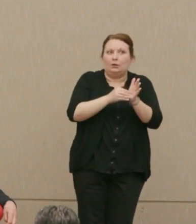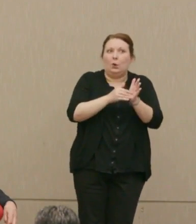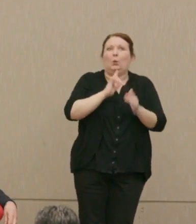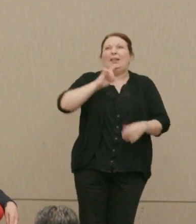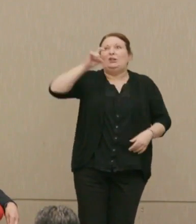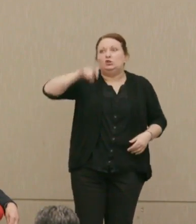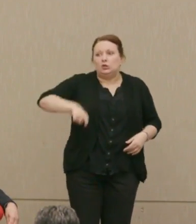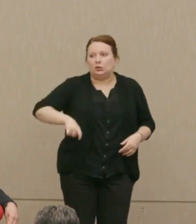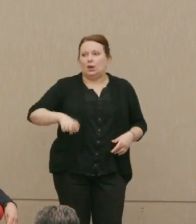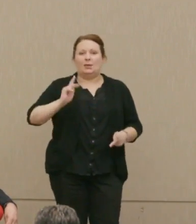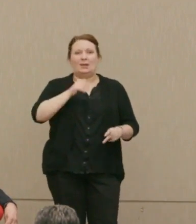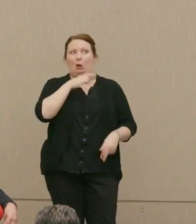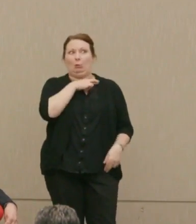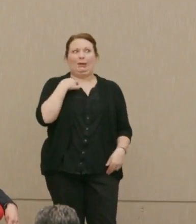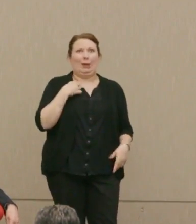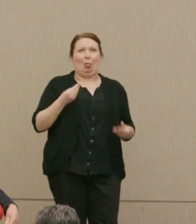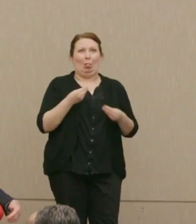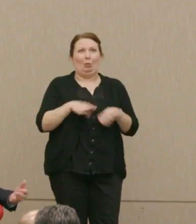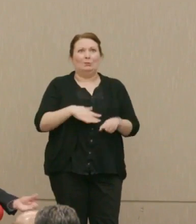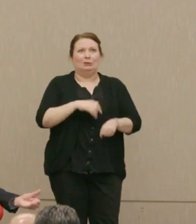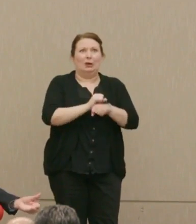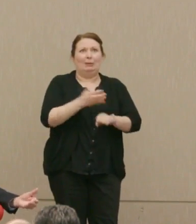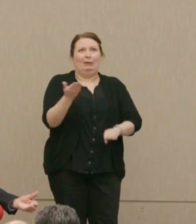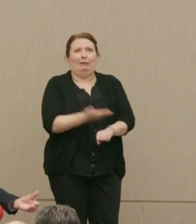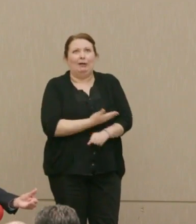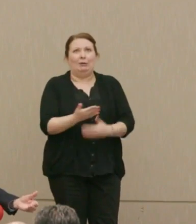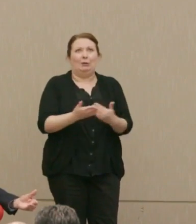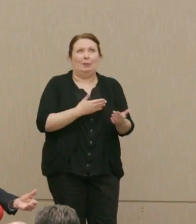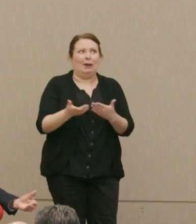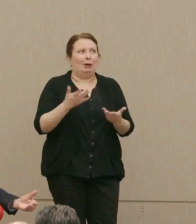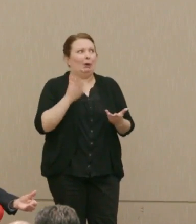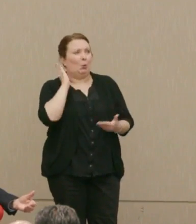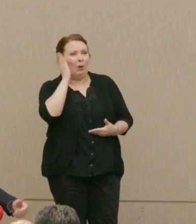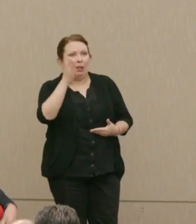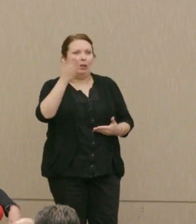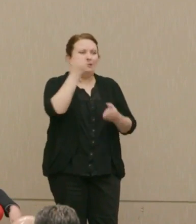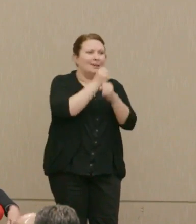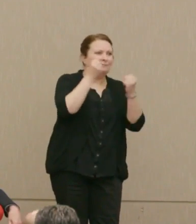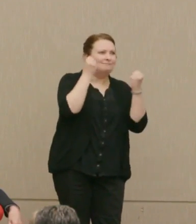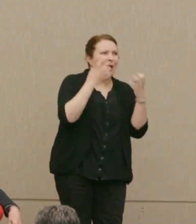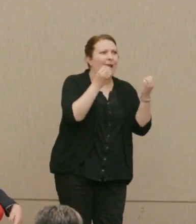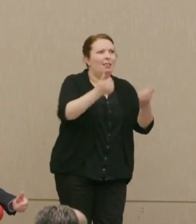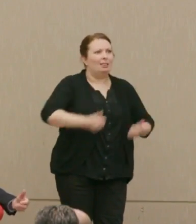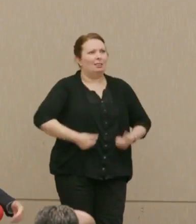People will not risk their jobs to save no matter how many lives, and lose their careers,